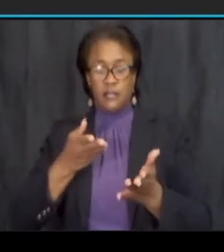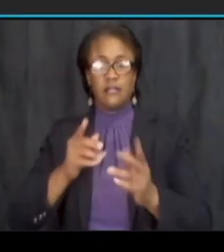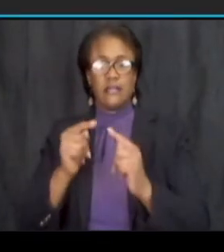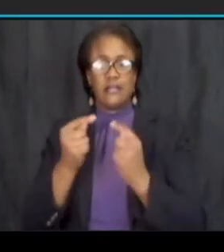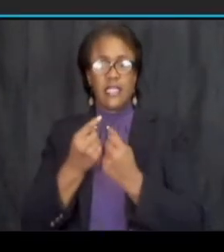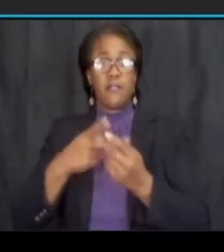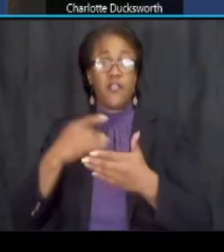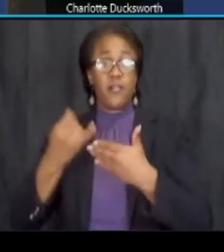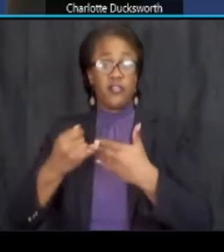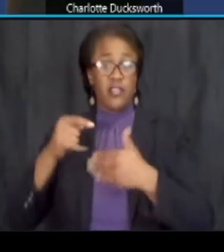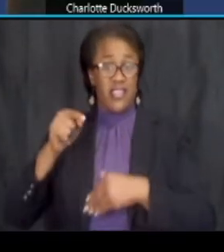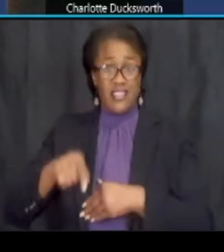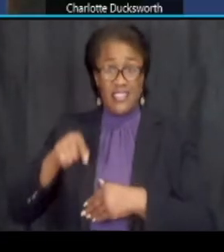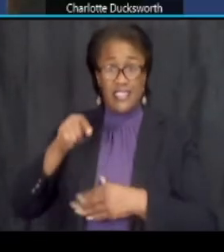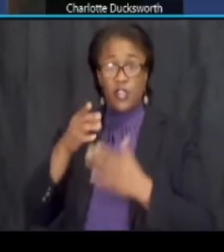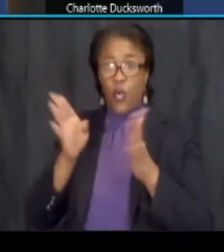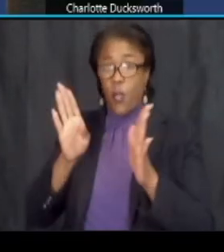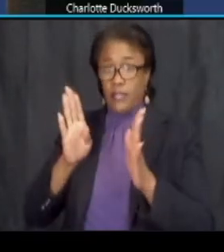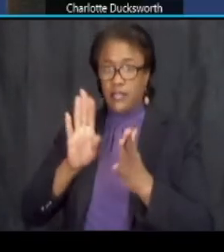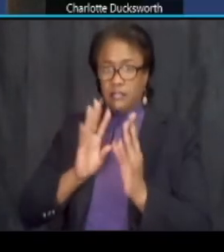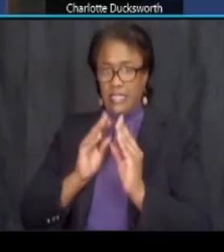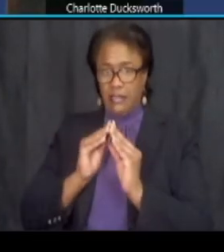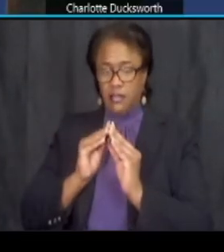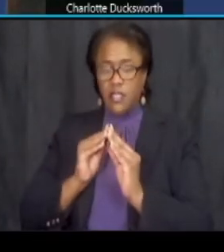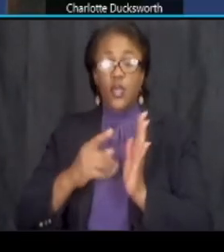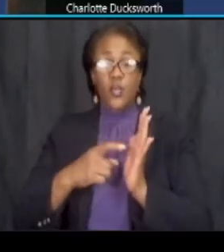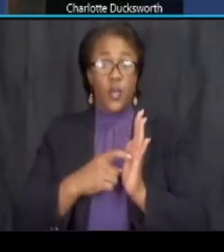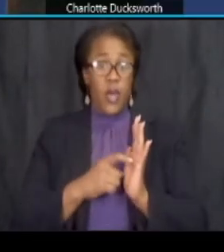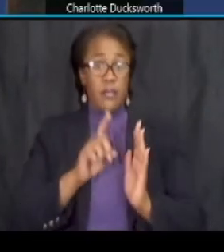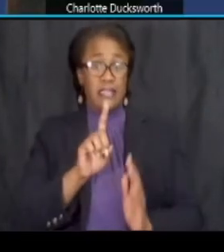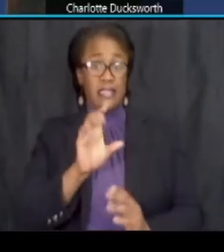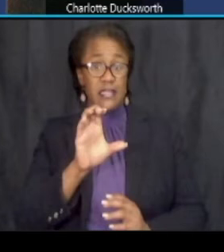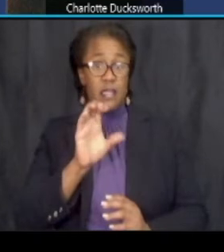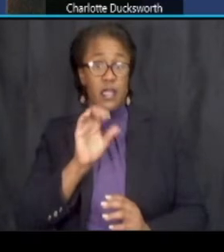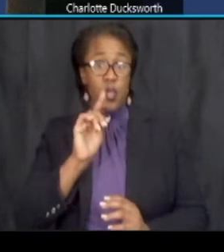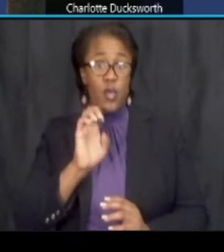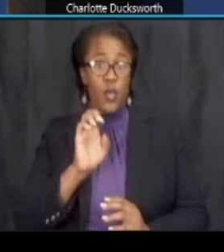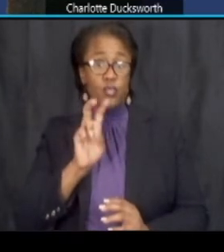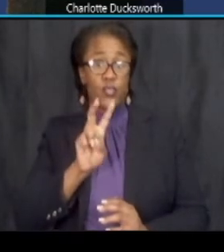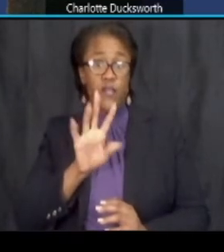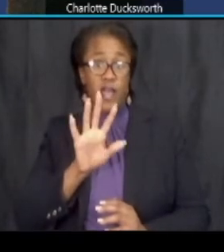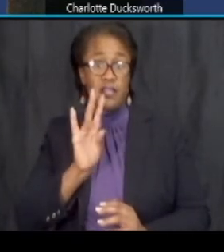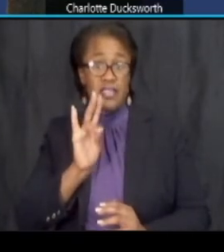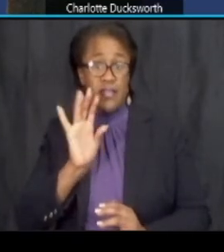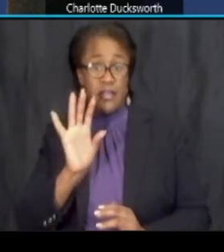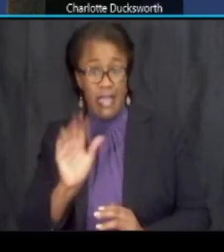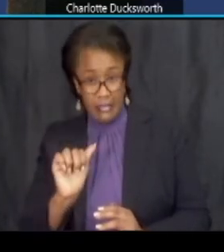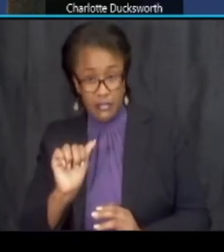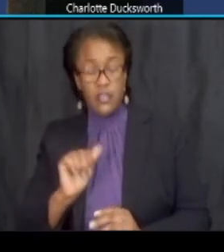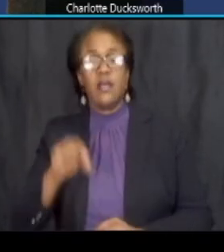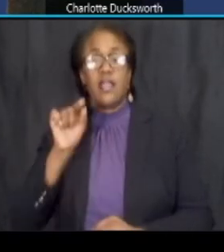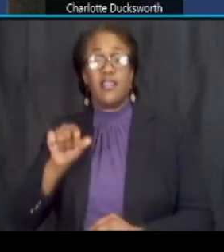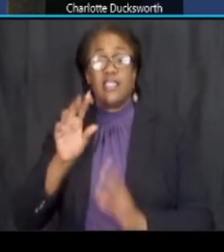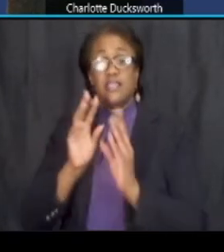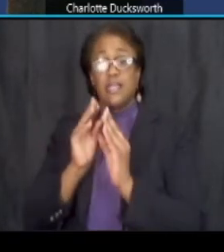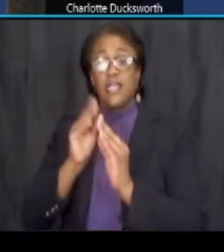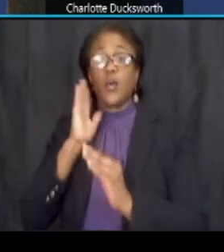note that this is an open meeting and as required by dc code 2578 this meeting is being recorded